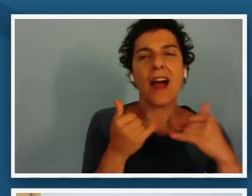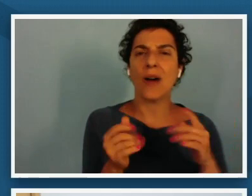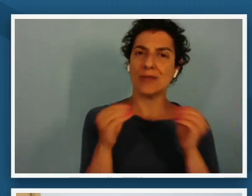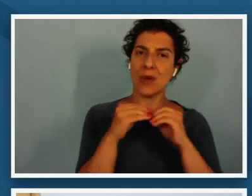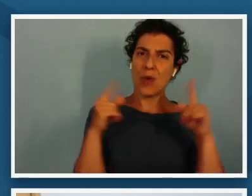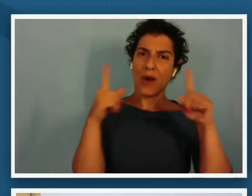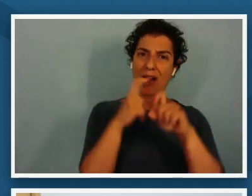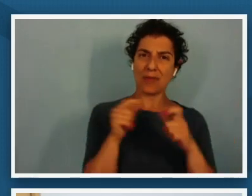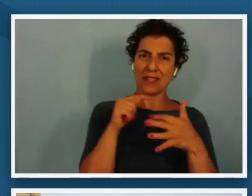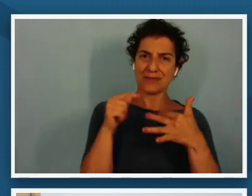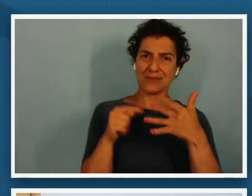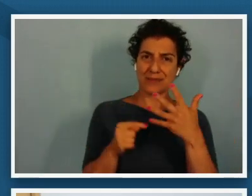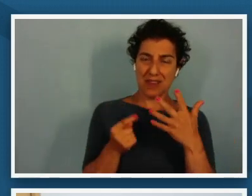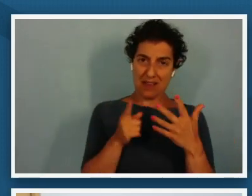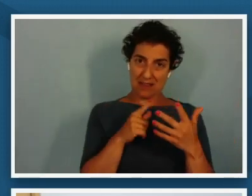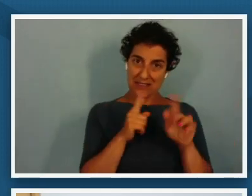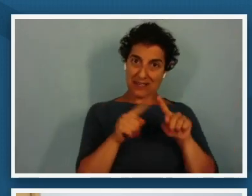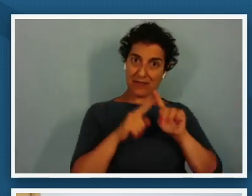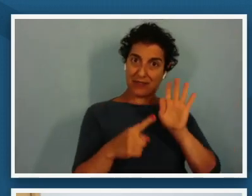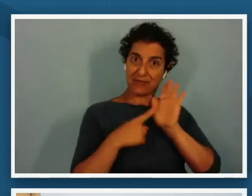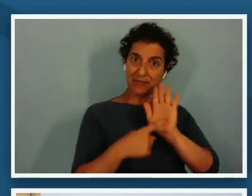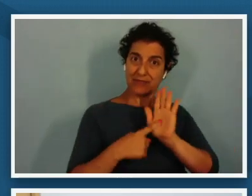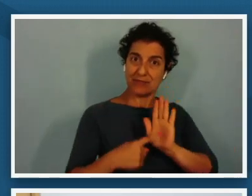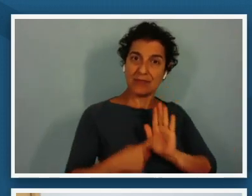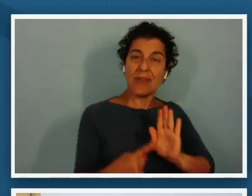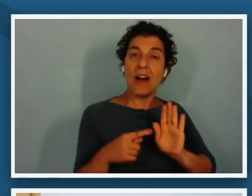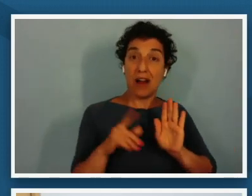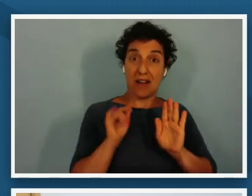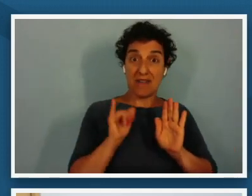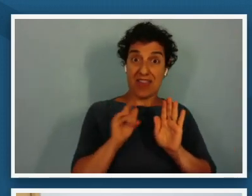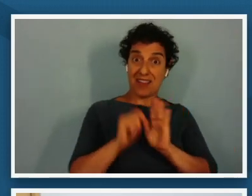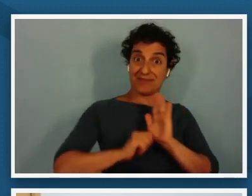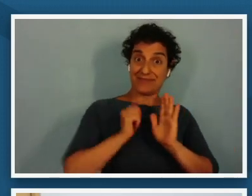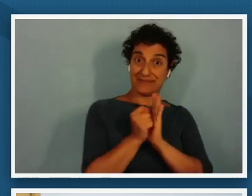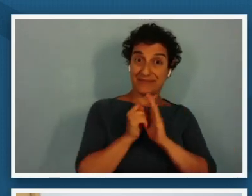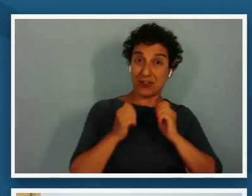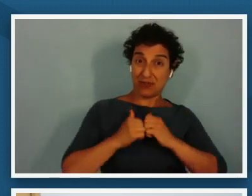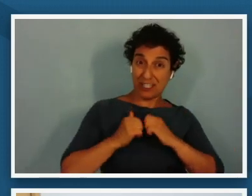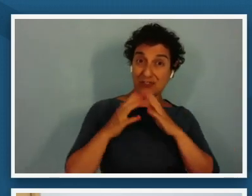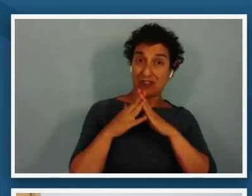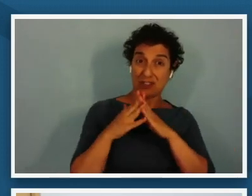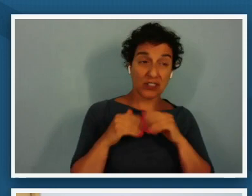some portrayals of reconstruction and one very particular one that we're going